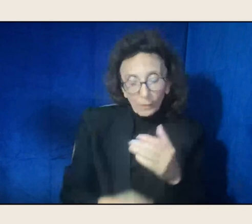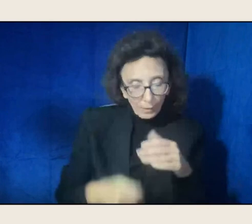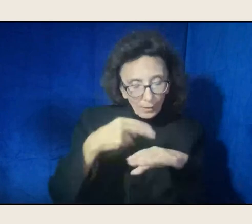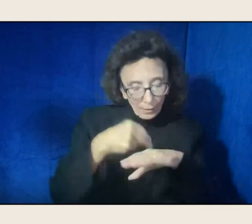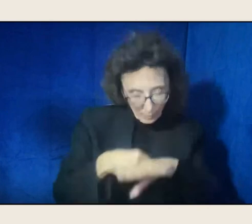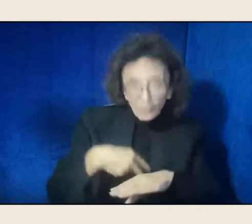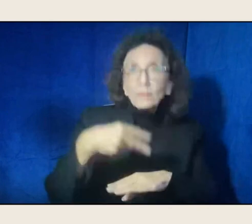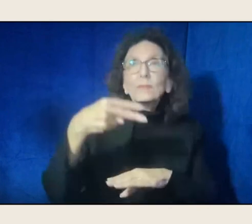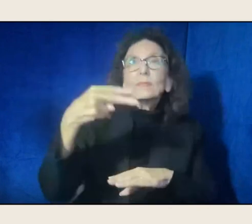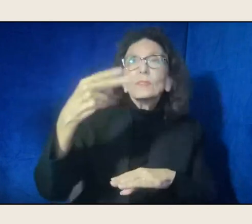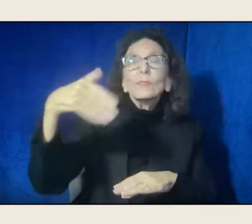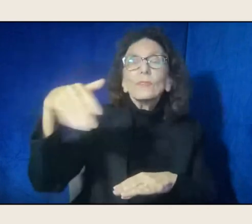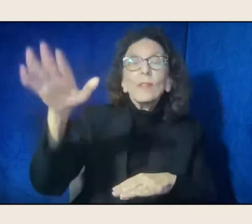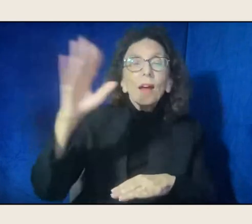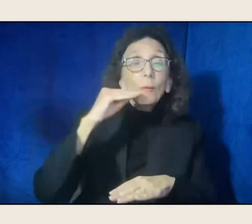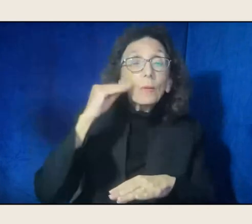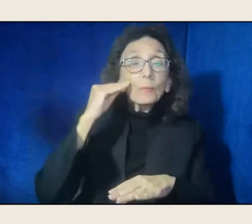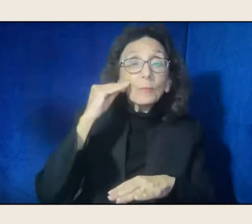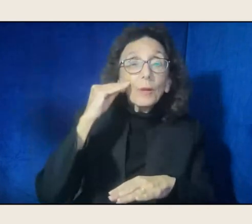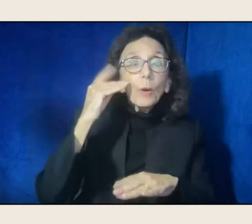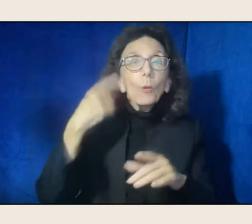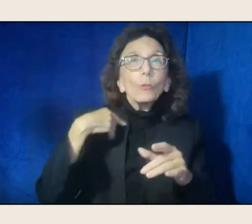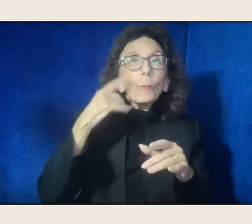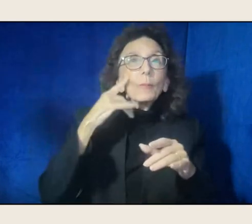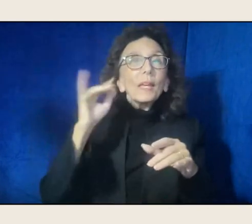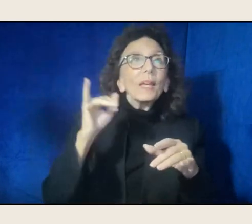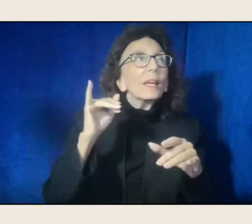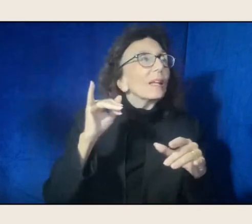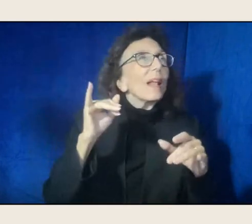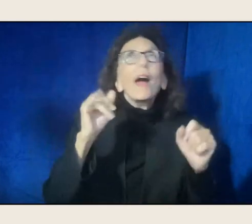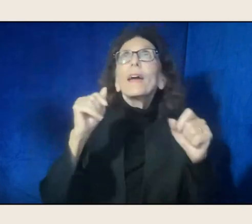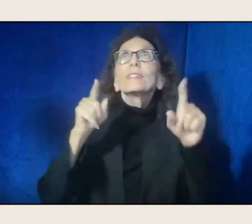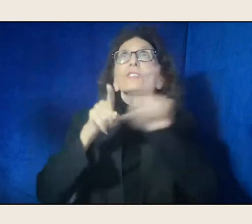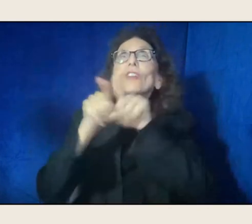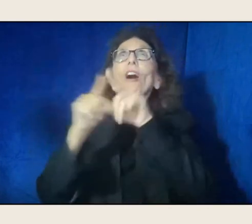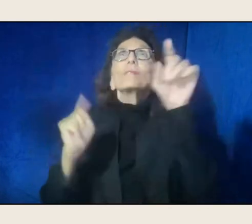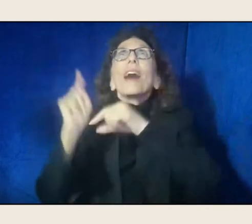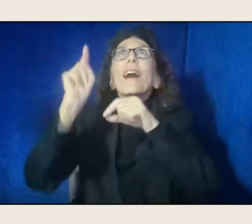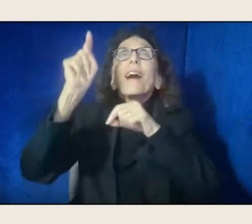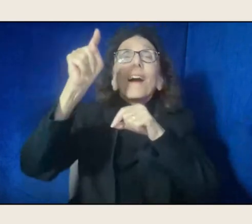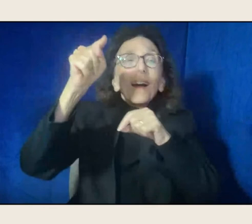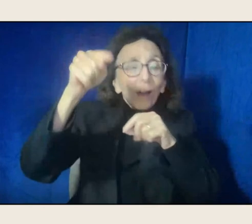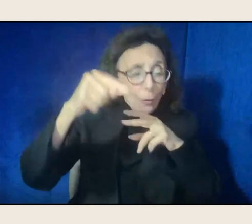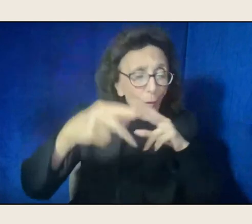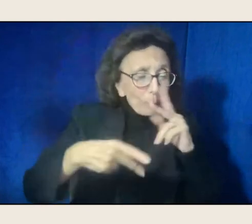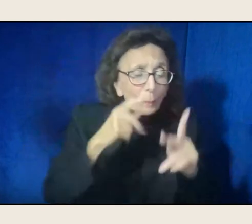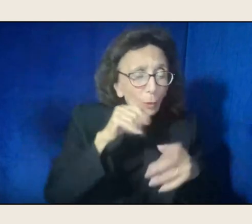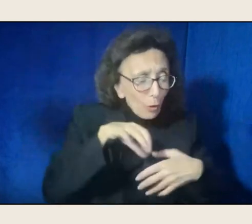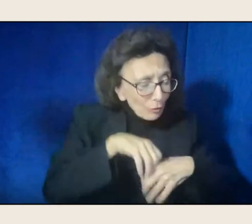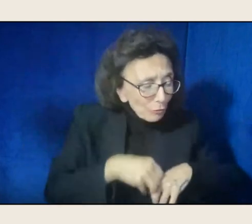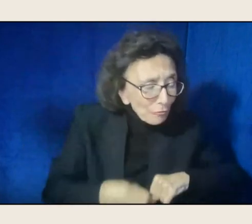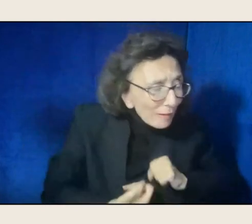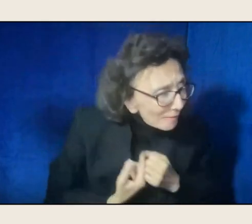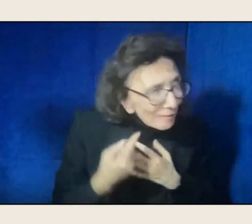"We will be as falling stars to those watching "from the edge of grief and heartbreak. "Maybe then we will see the design